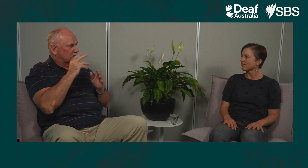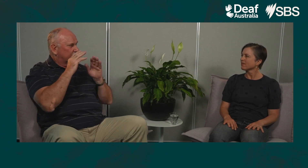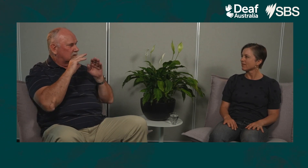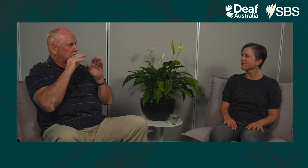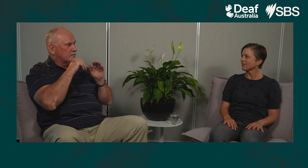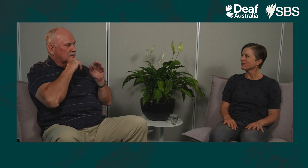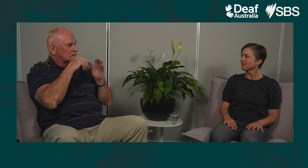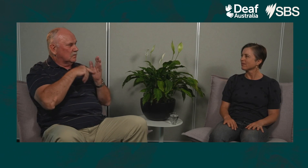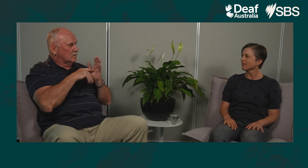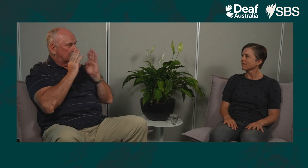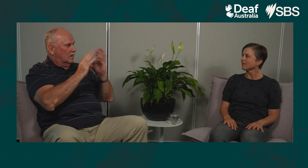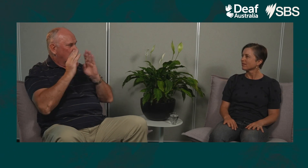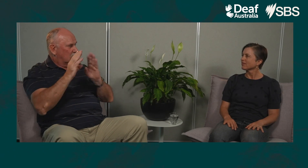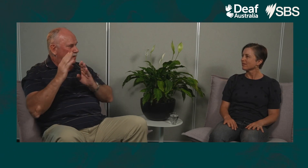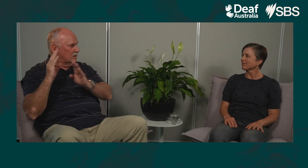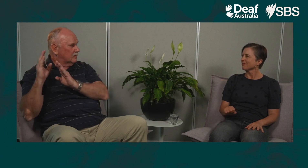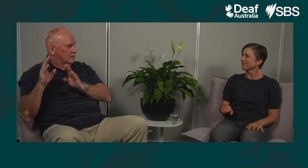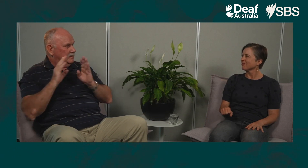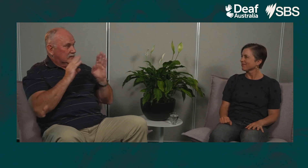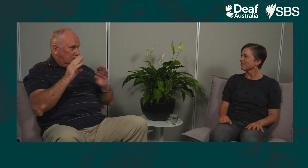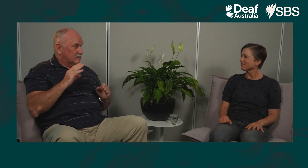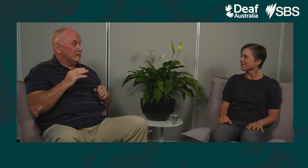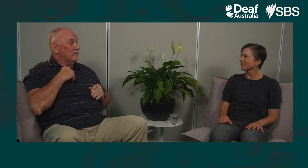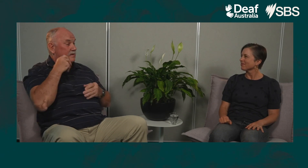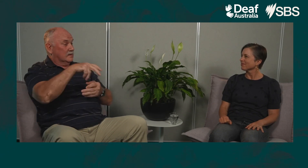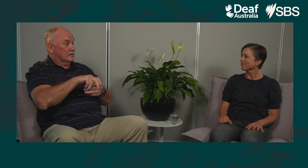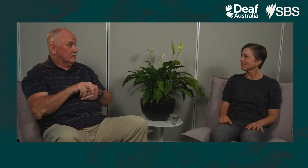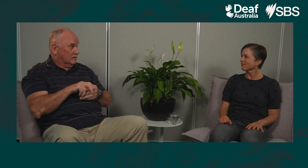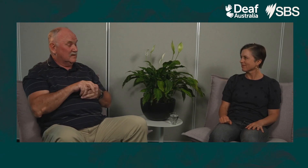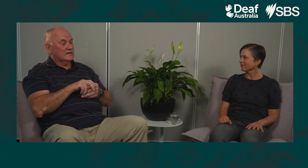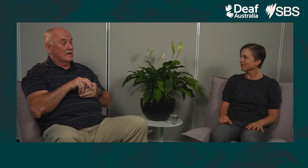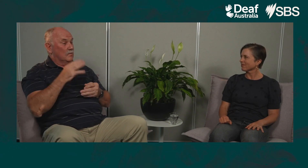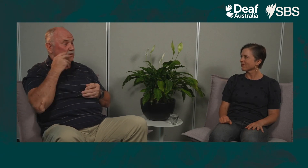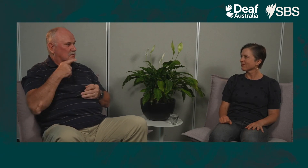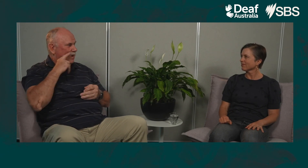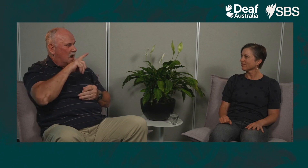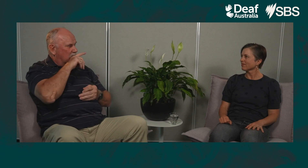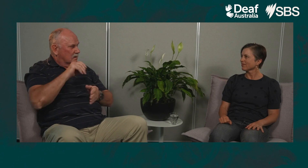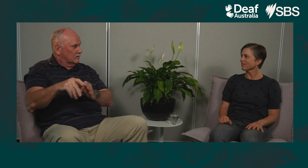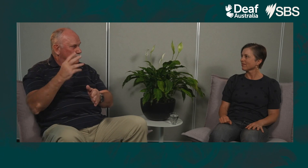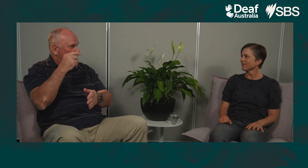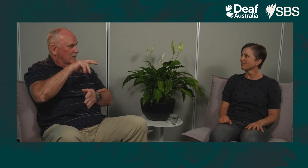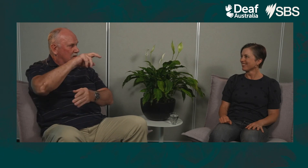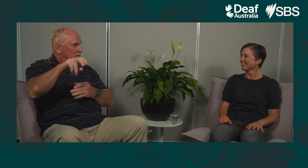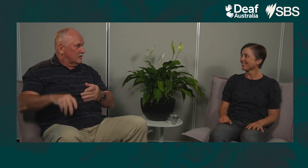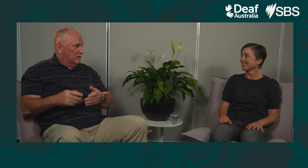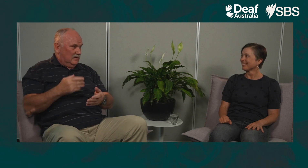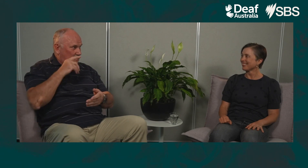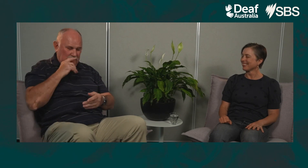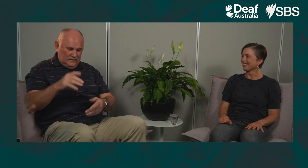there was you know, four or five cubicles in the men's toilets. And whenever I went to the toilet, you know, sometimes I could see a shadow of someone